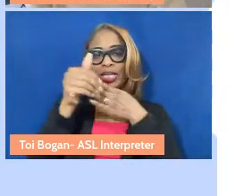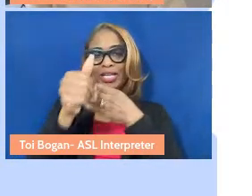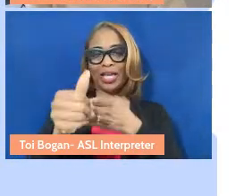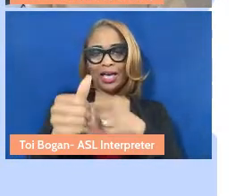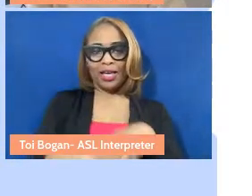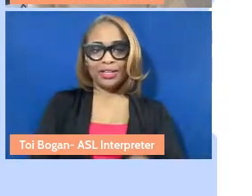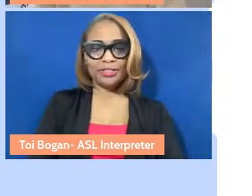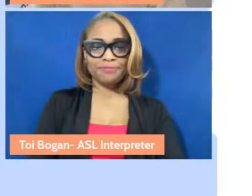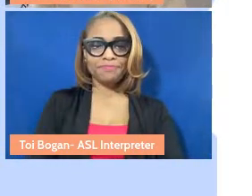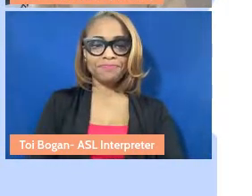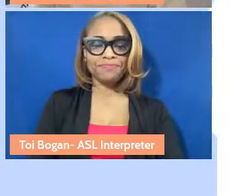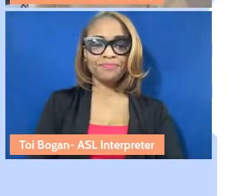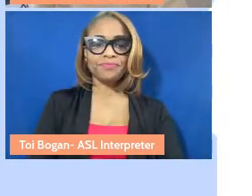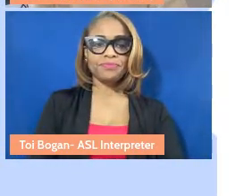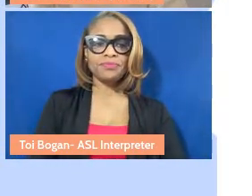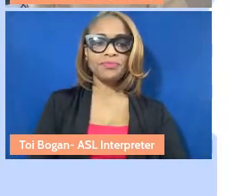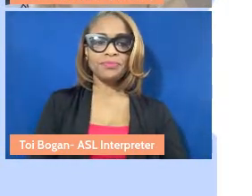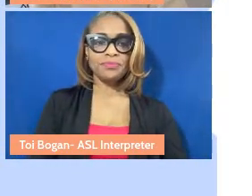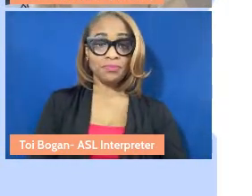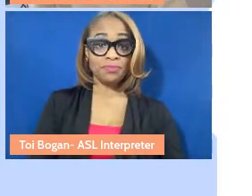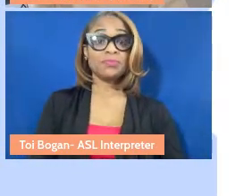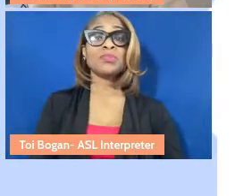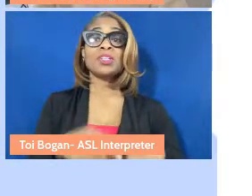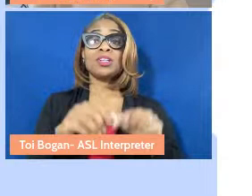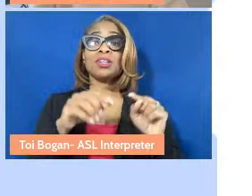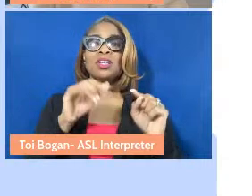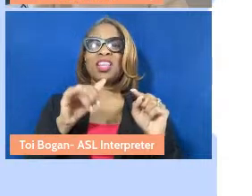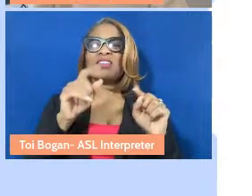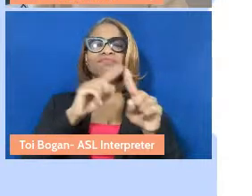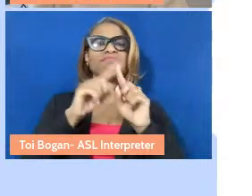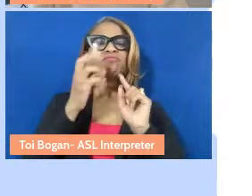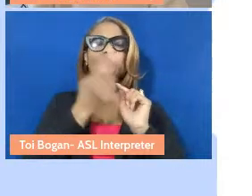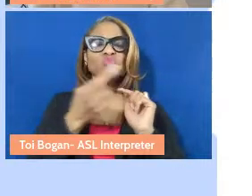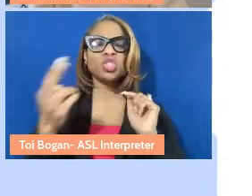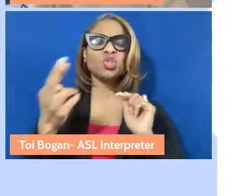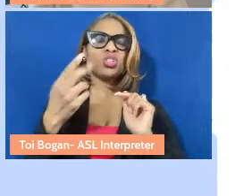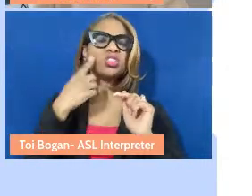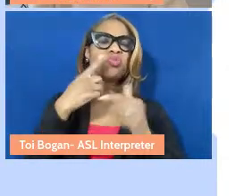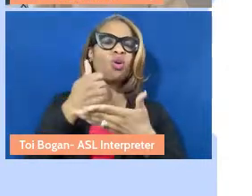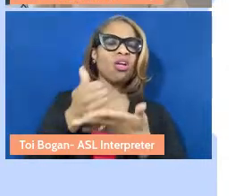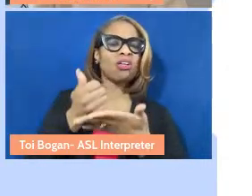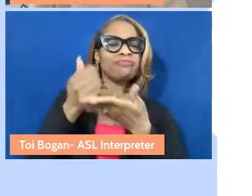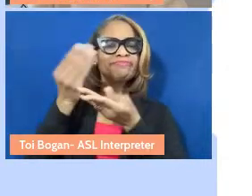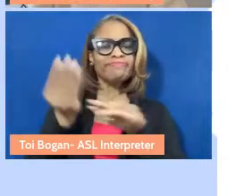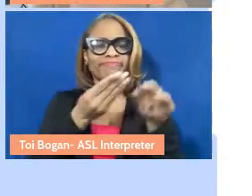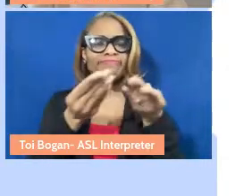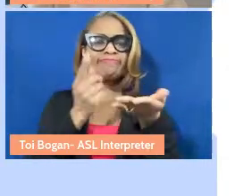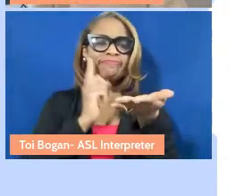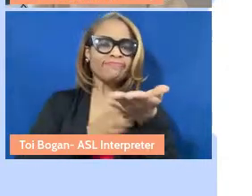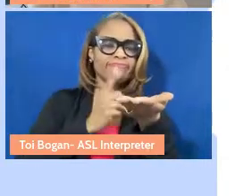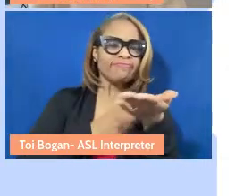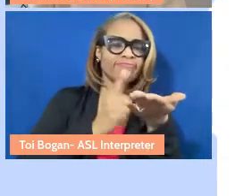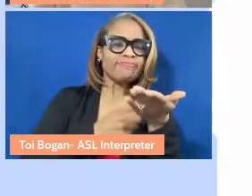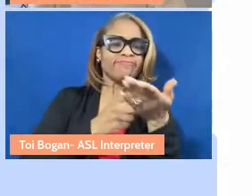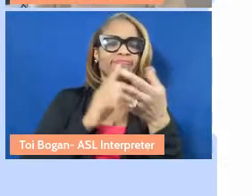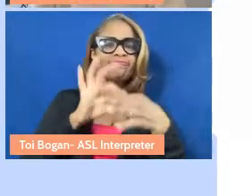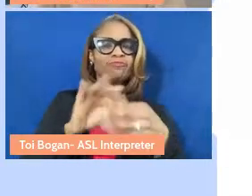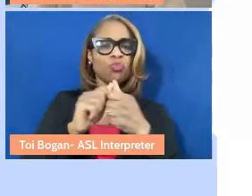Here, the learning guides or resources to facilitate conversations or deeper discussions around the content connected to each profile.